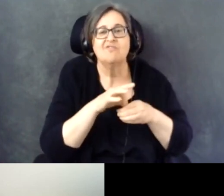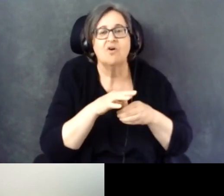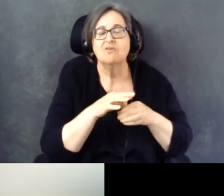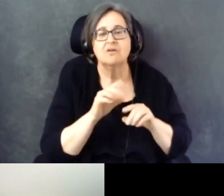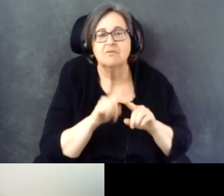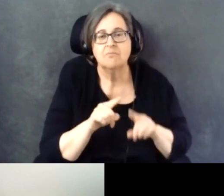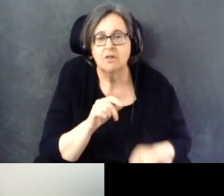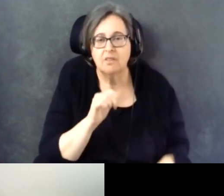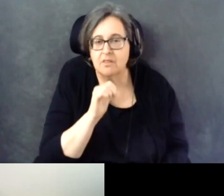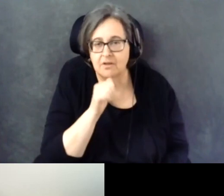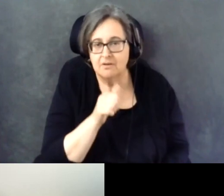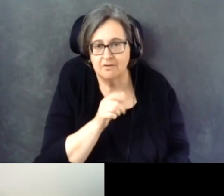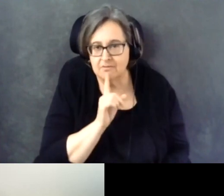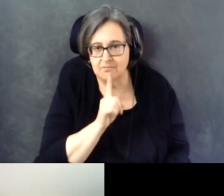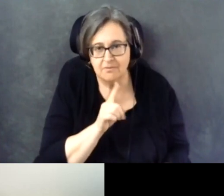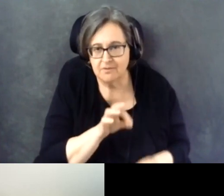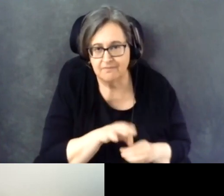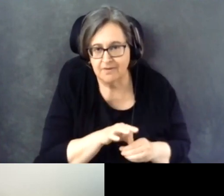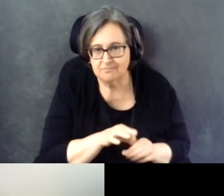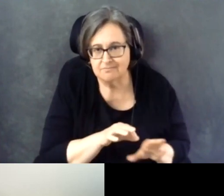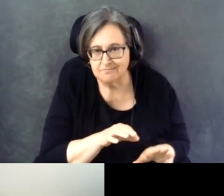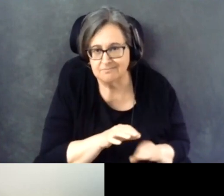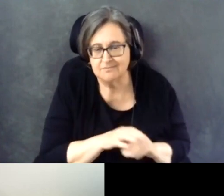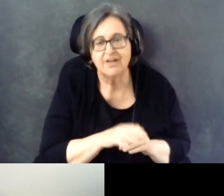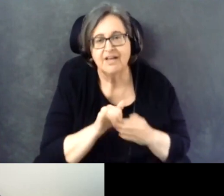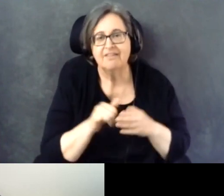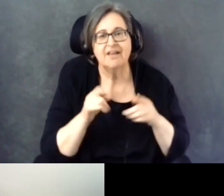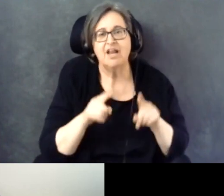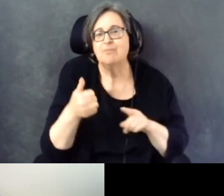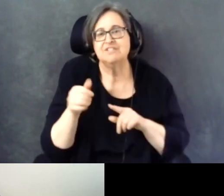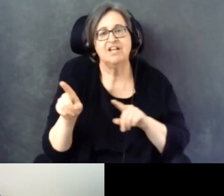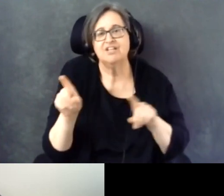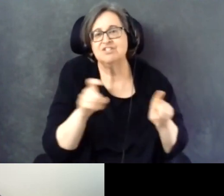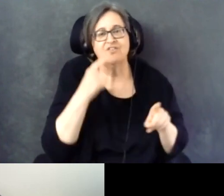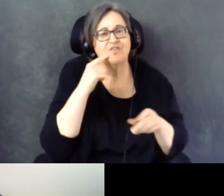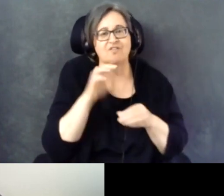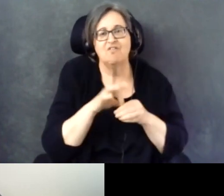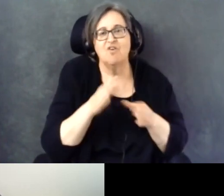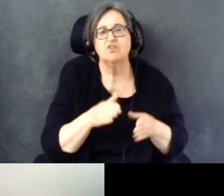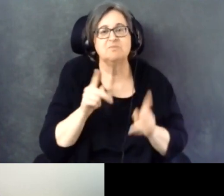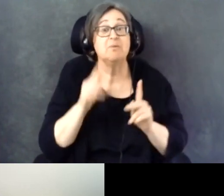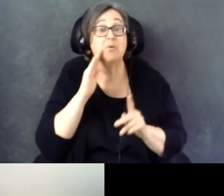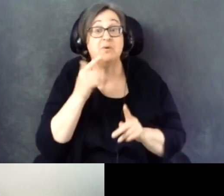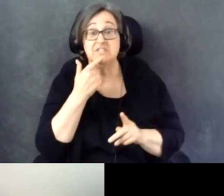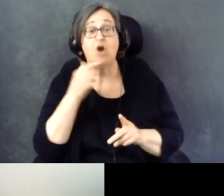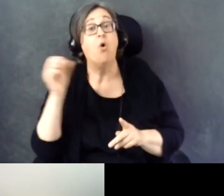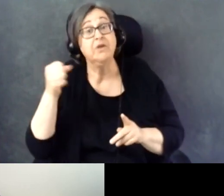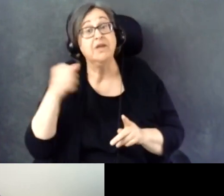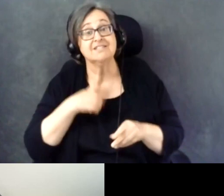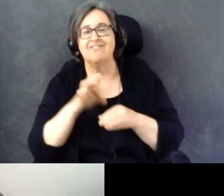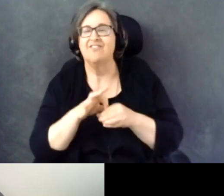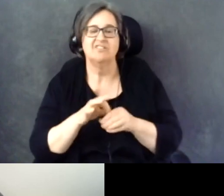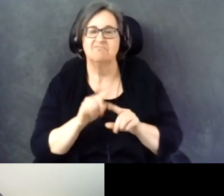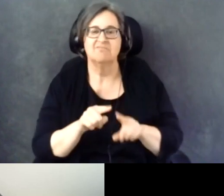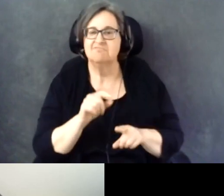But that's common in pretty much any survey of voters. Got you.